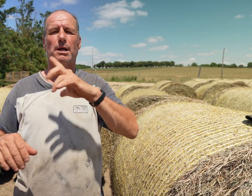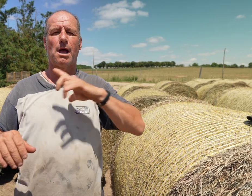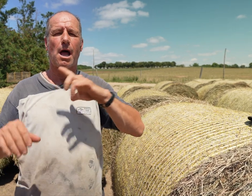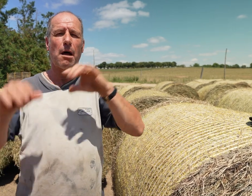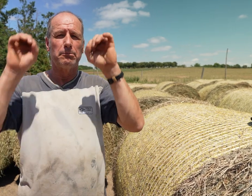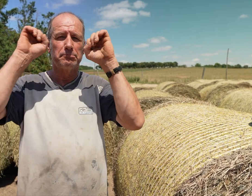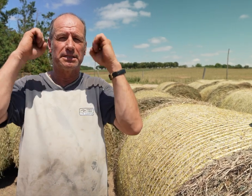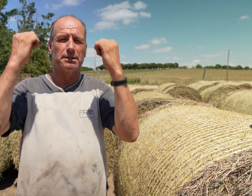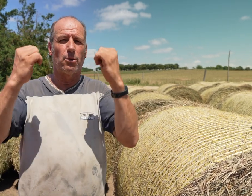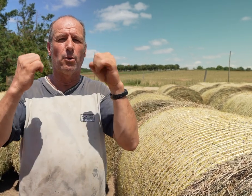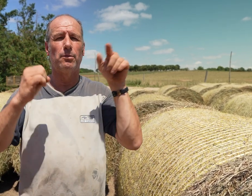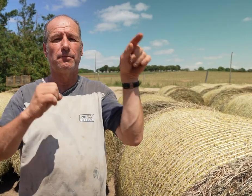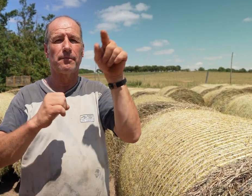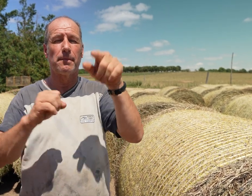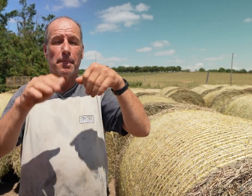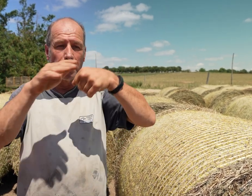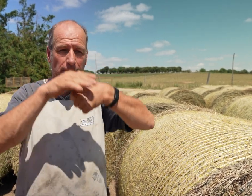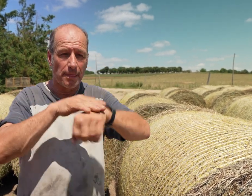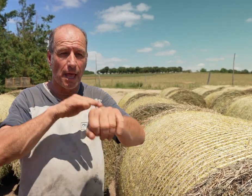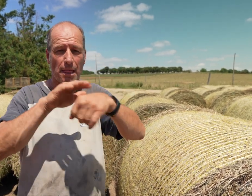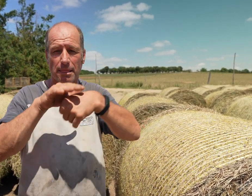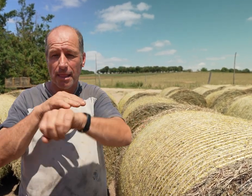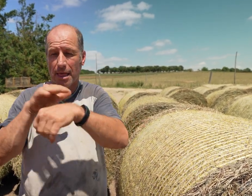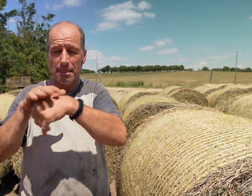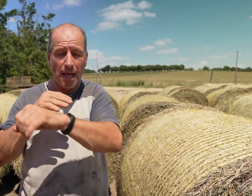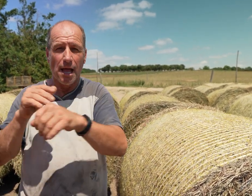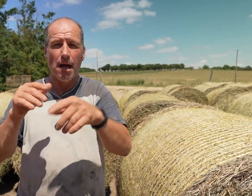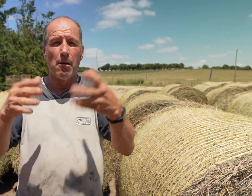As the mothers had babies,